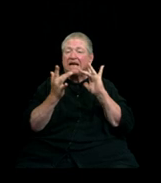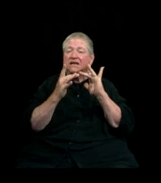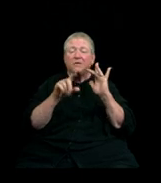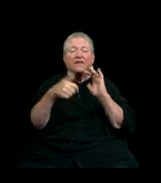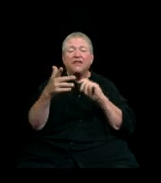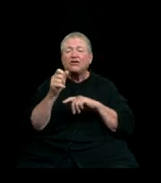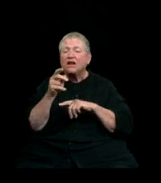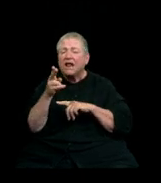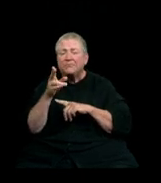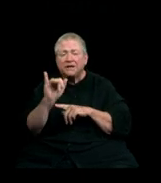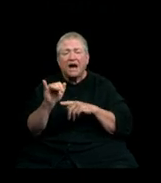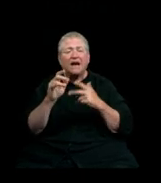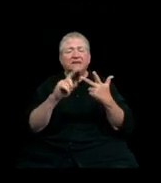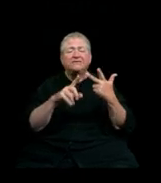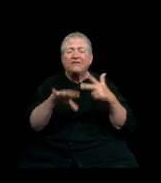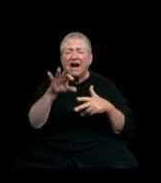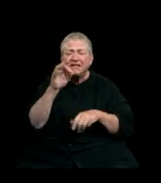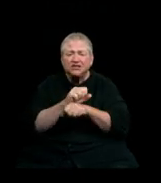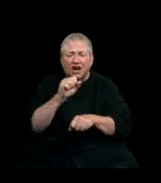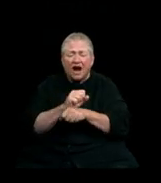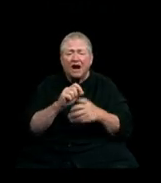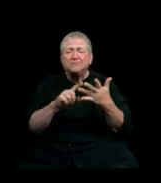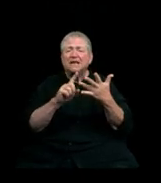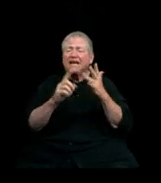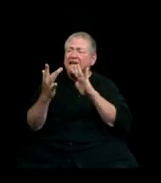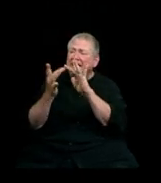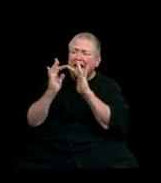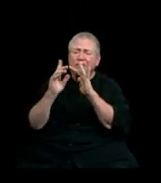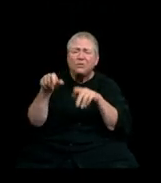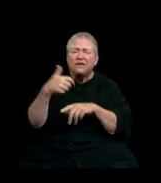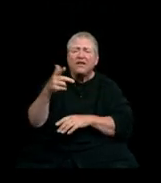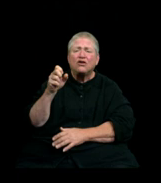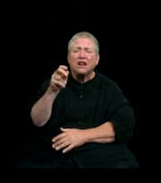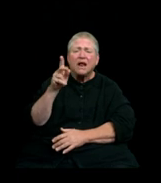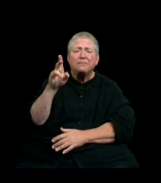discover jobs and most importantly connect with the alumni who have worked at those jobs.